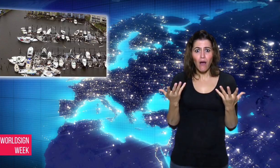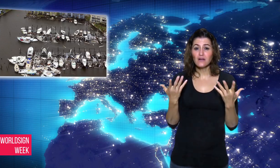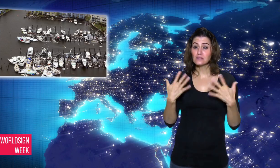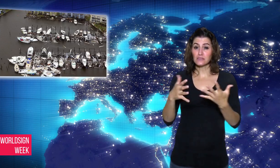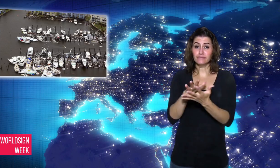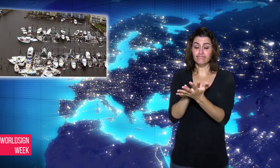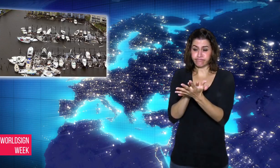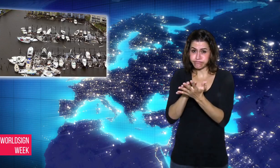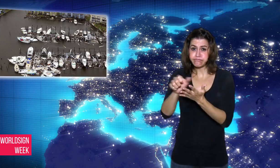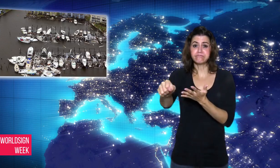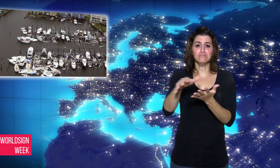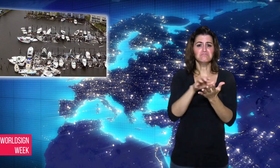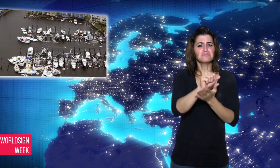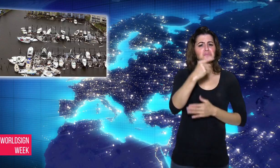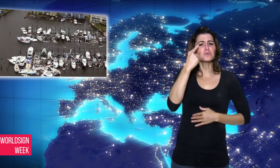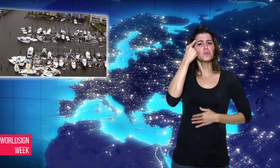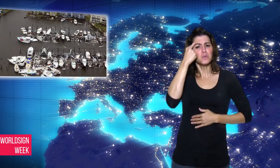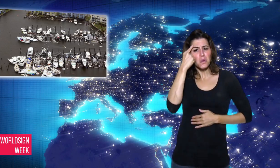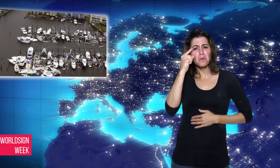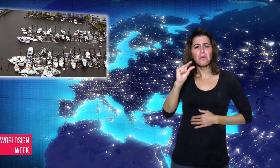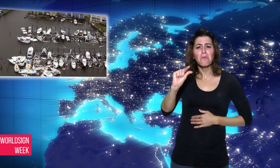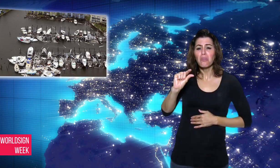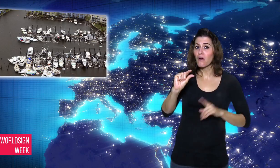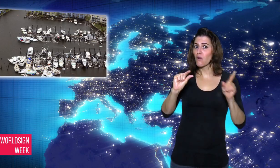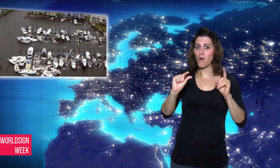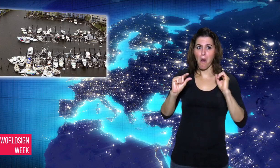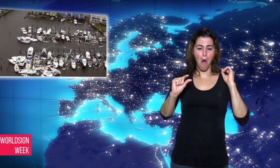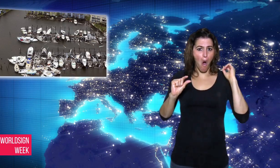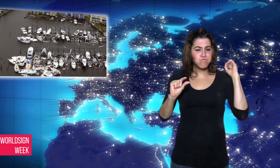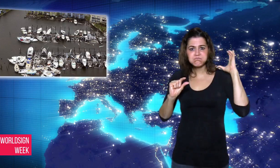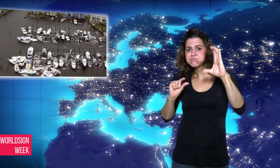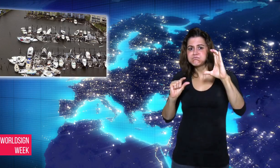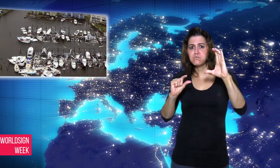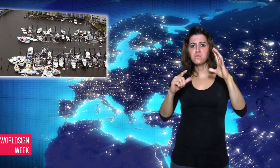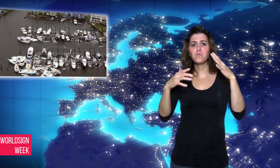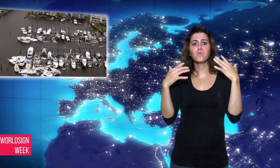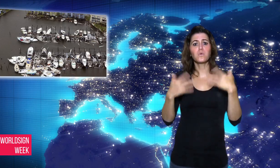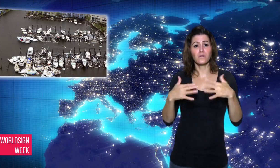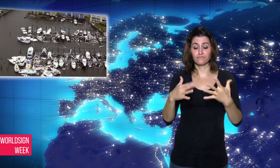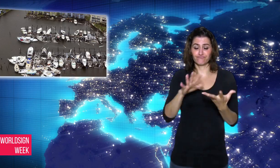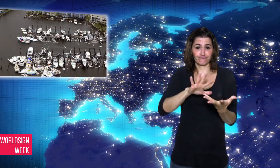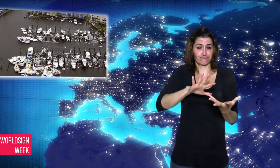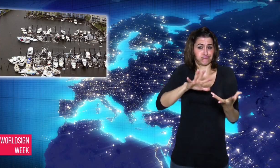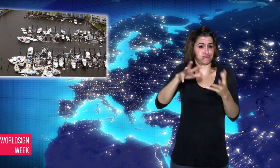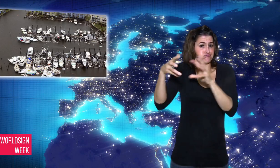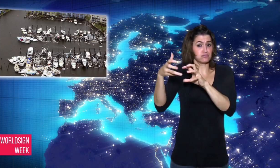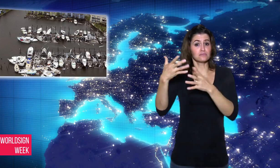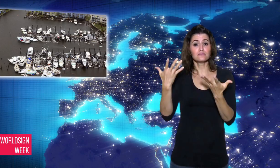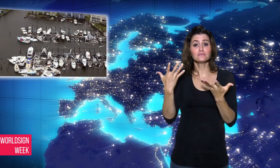the point it will take Texas many